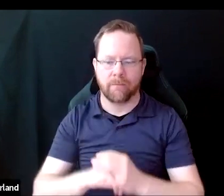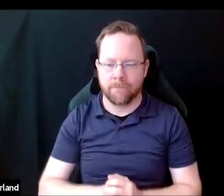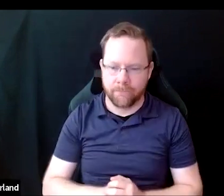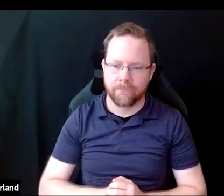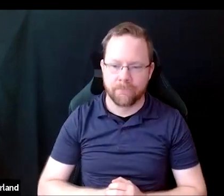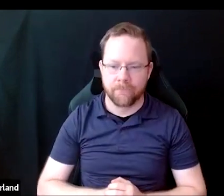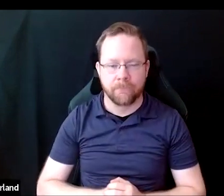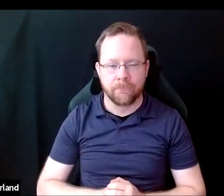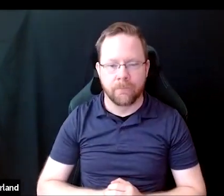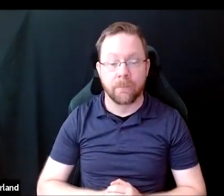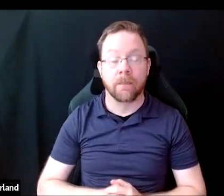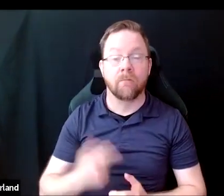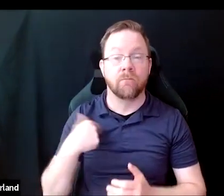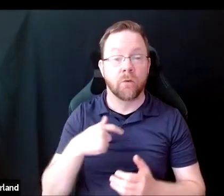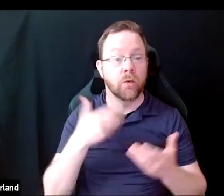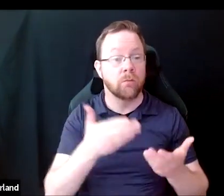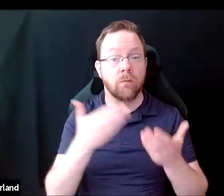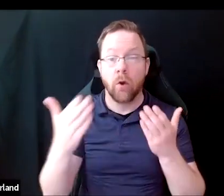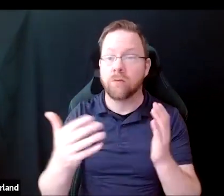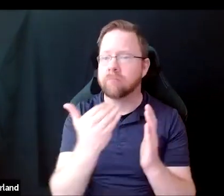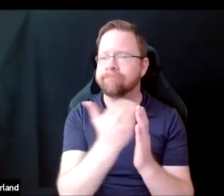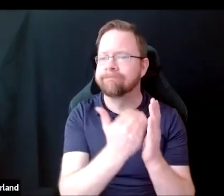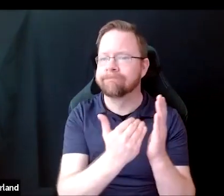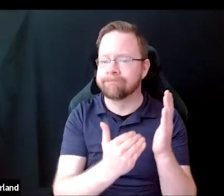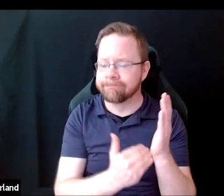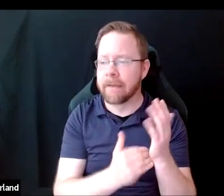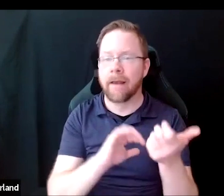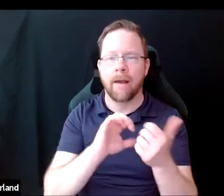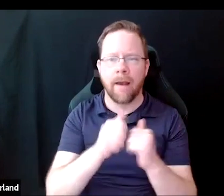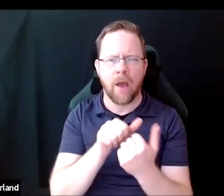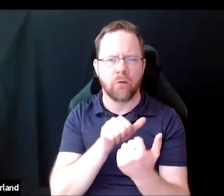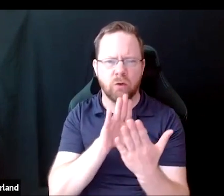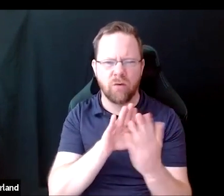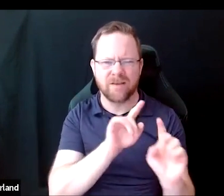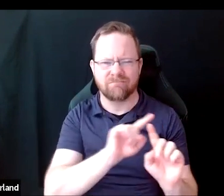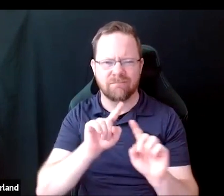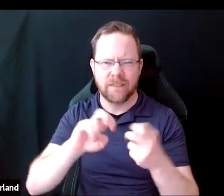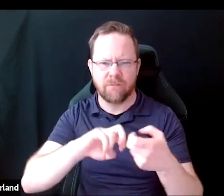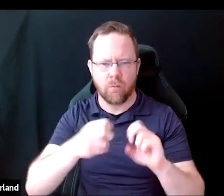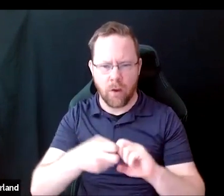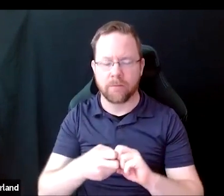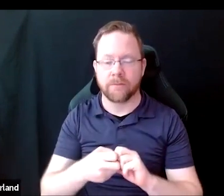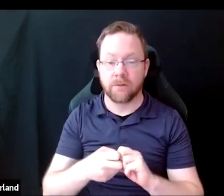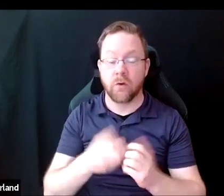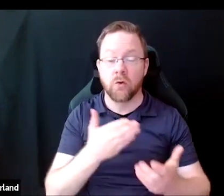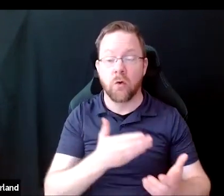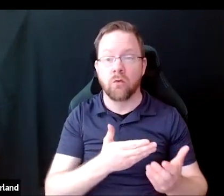We are proposing a set of recommendations to address these issues. The recommendations apply to a number